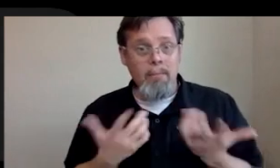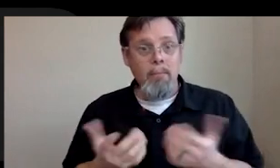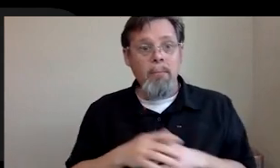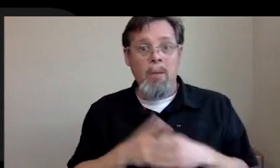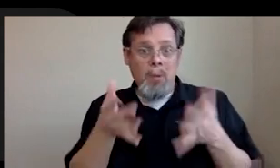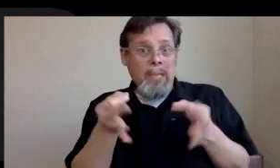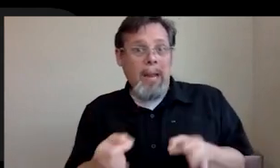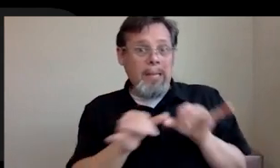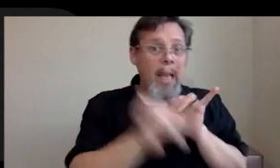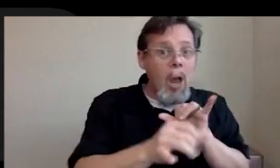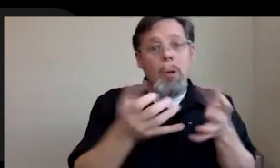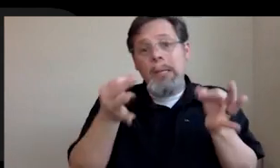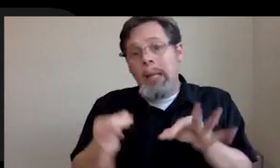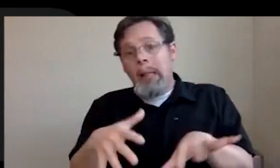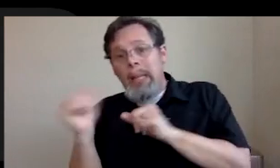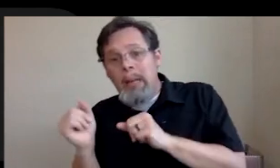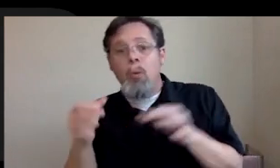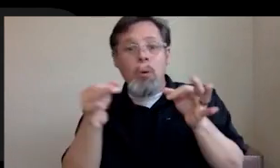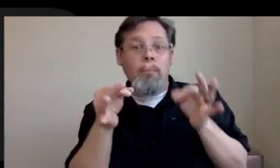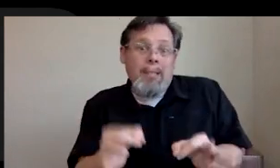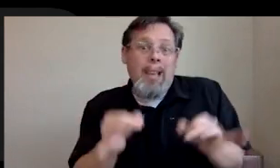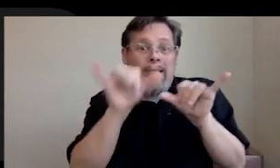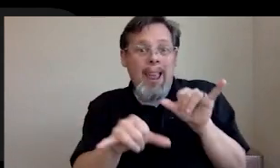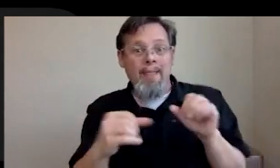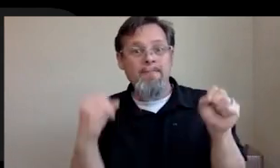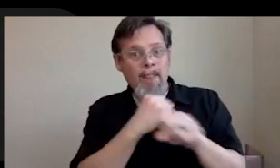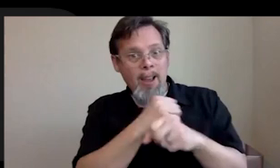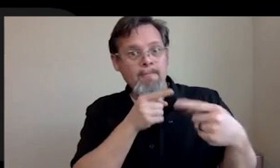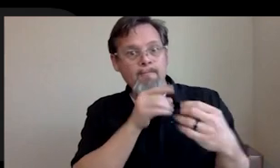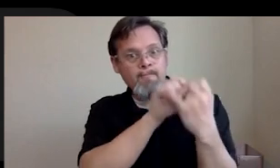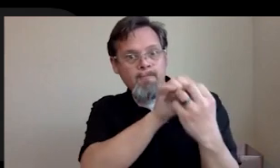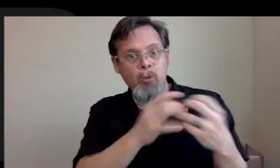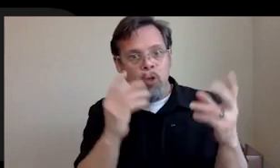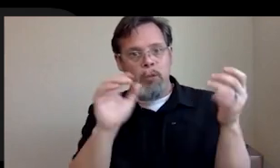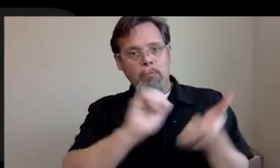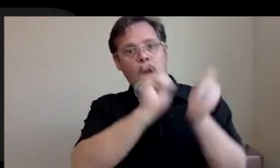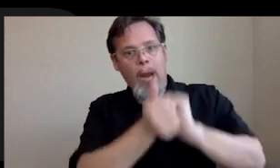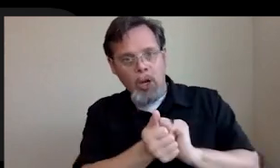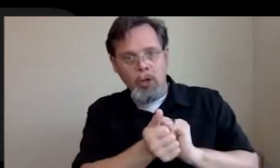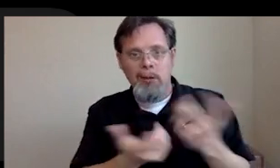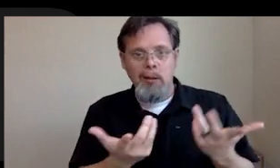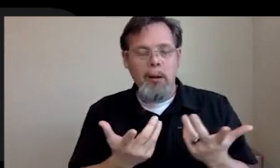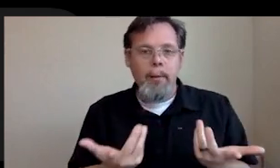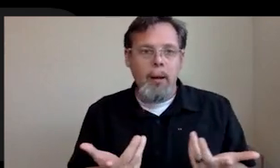or decide to leave or decide to fight for change like you, you have so much more power than just I have to stick this out or else I'll be broke. So